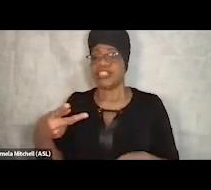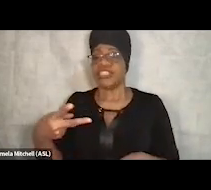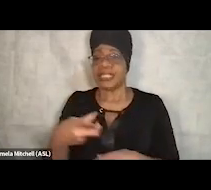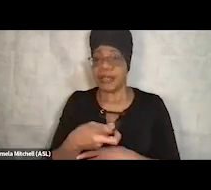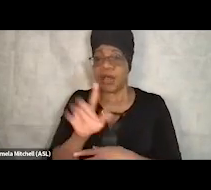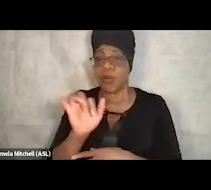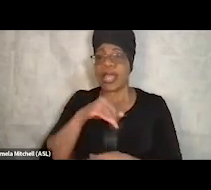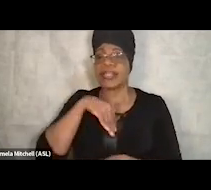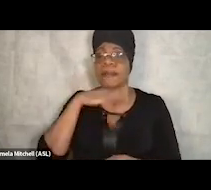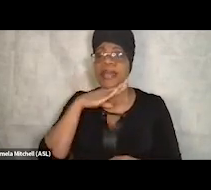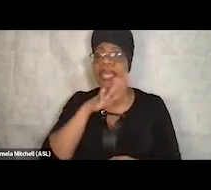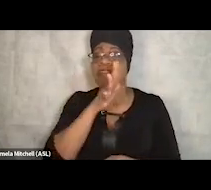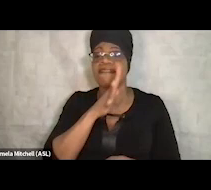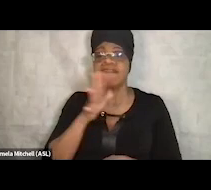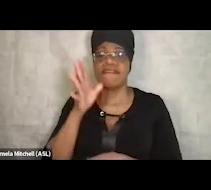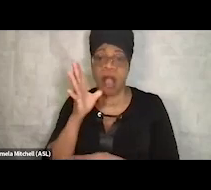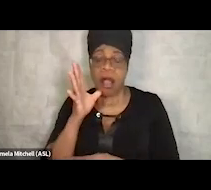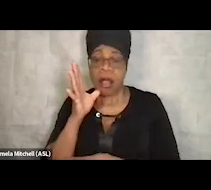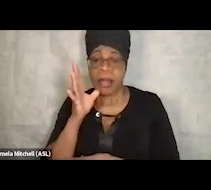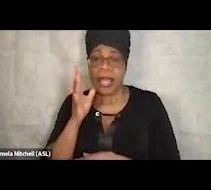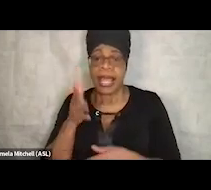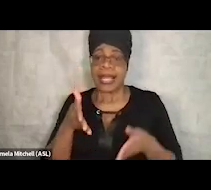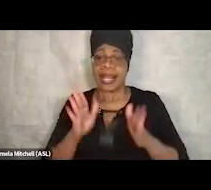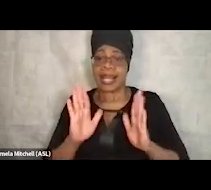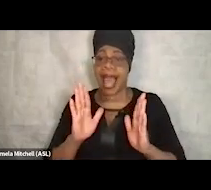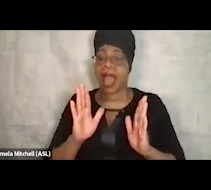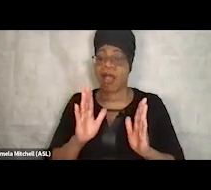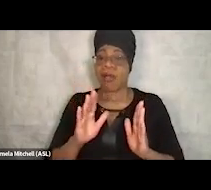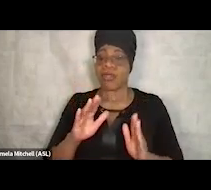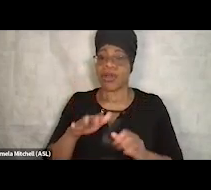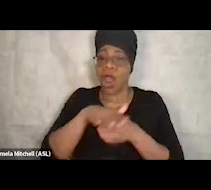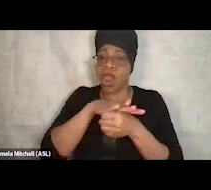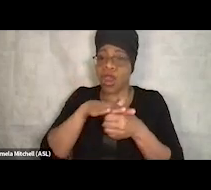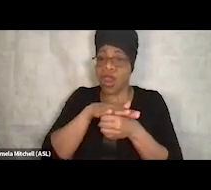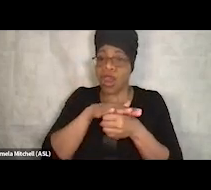And it gave the local pig farm consistent workers, and it gave our guests,